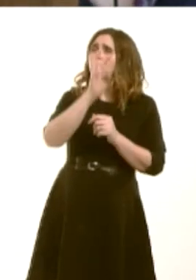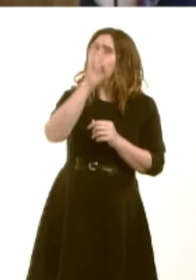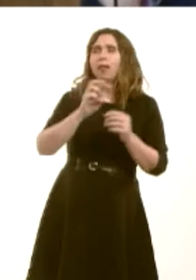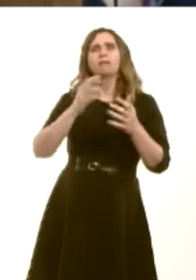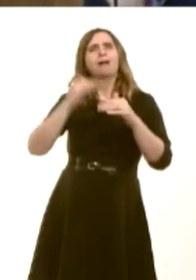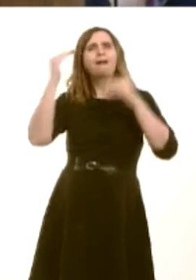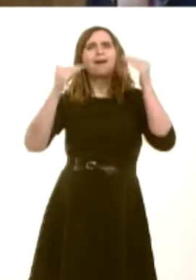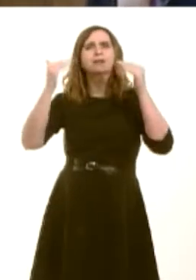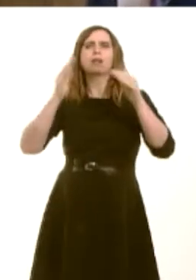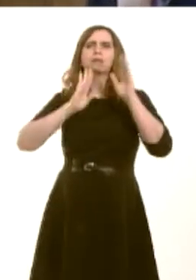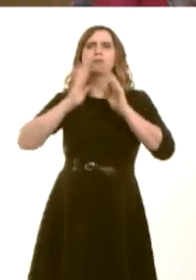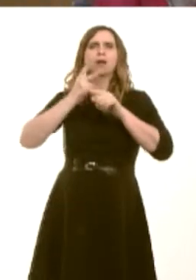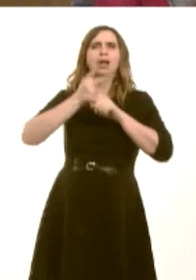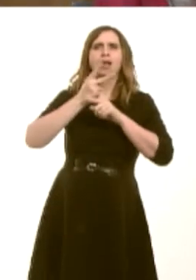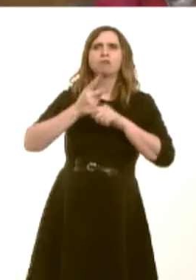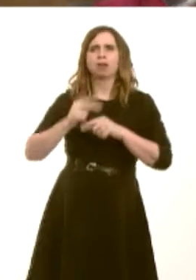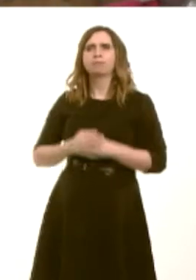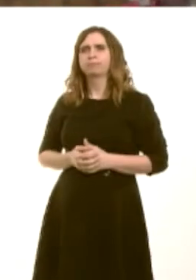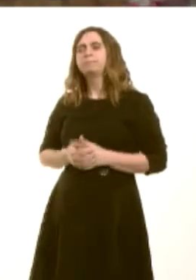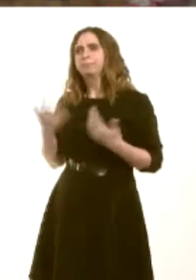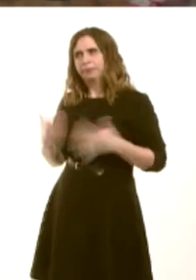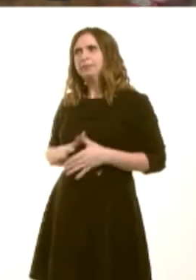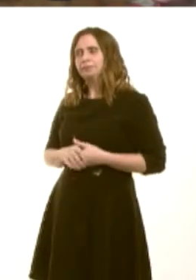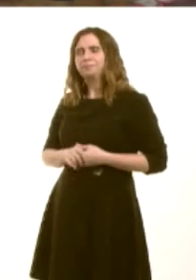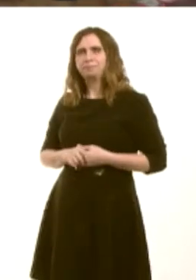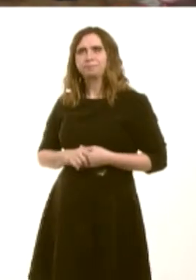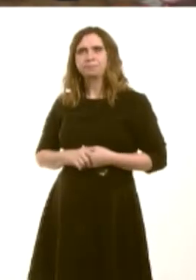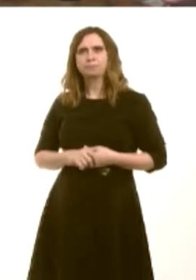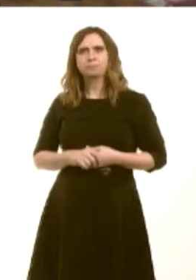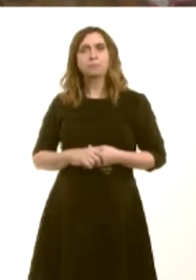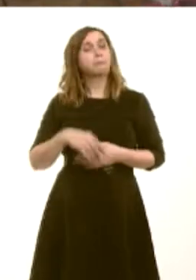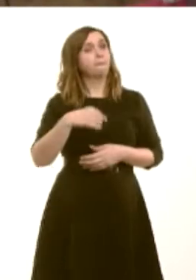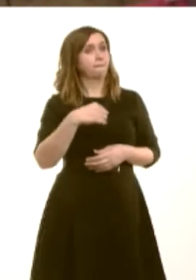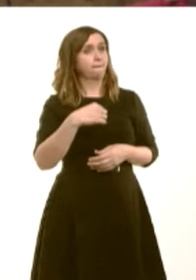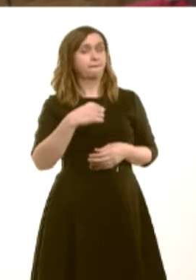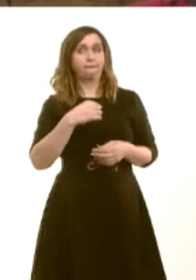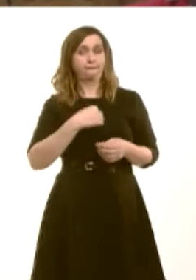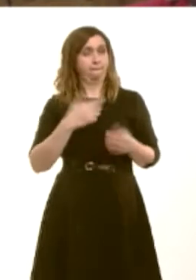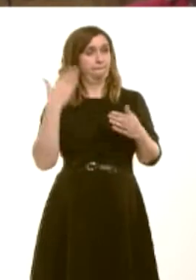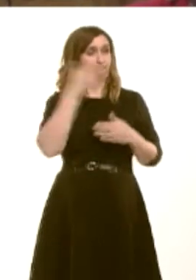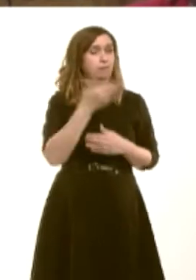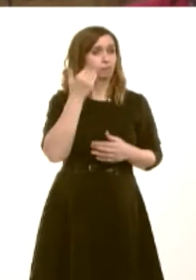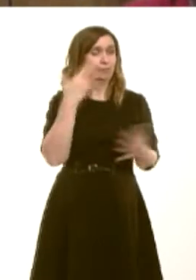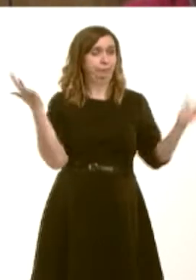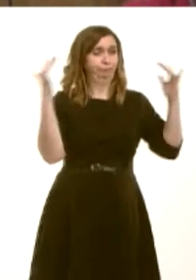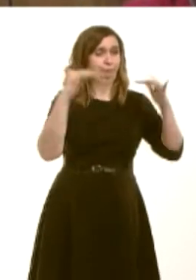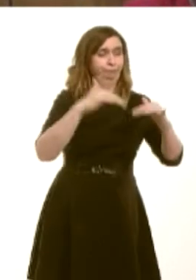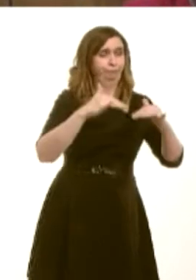carers and GPs. Sandy Mewies: Thank you for that. I recently joined staff, volunteers and carers at an event that marked the future role of NEWCIS,